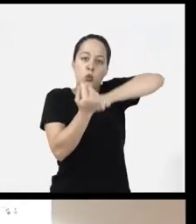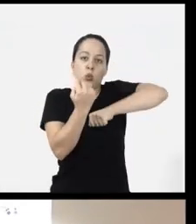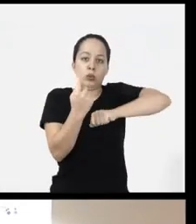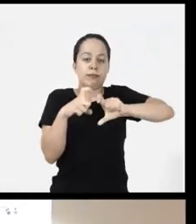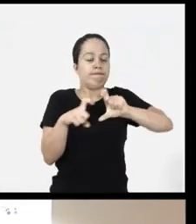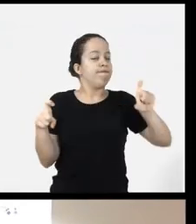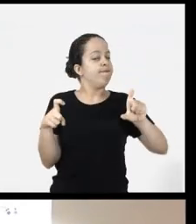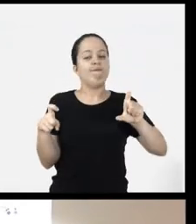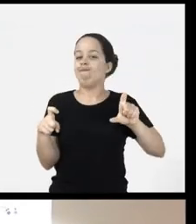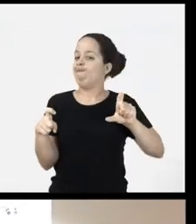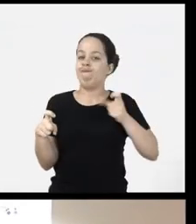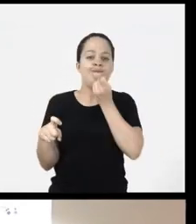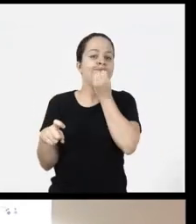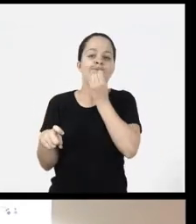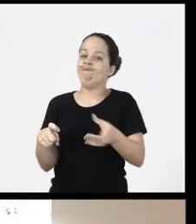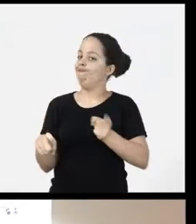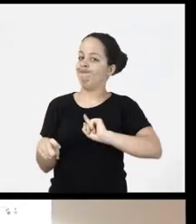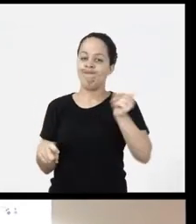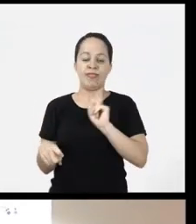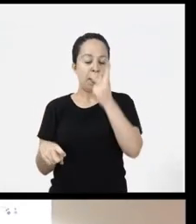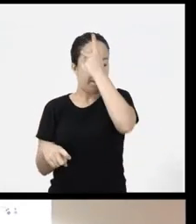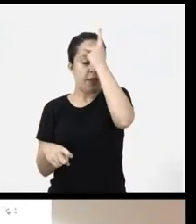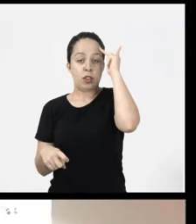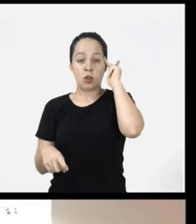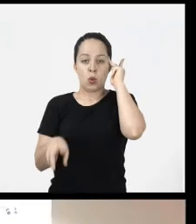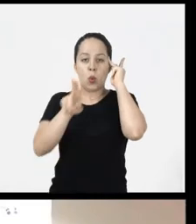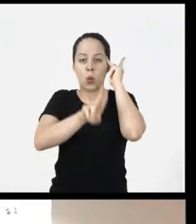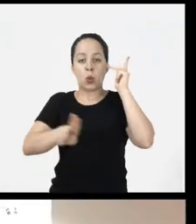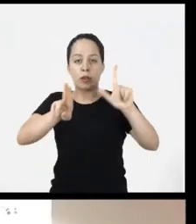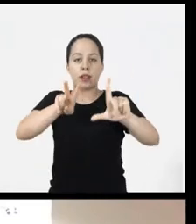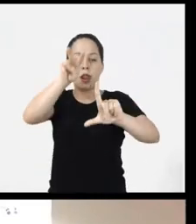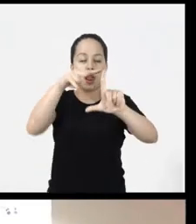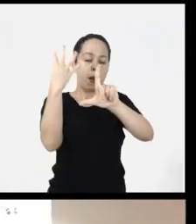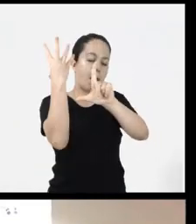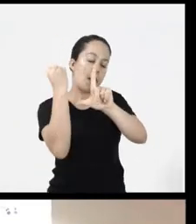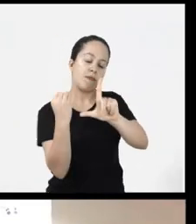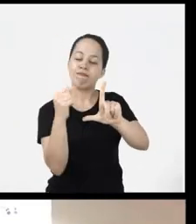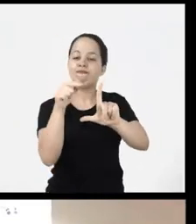cell only then it is not accessible for users of readers of screen because the screen reader